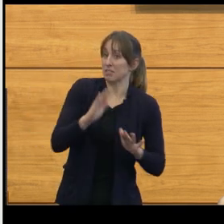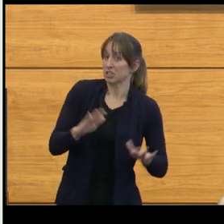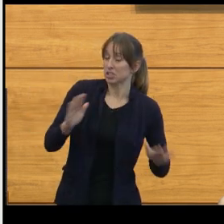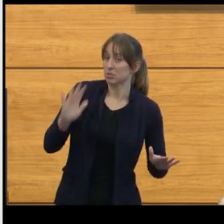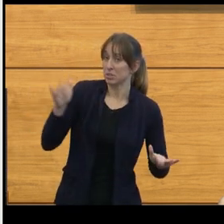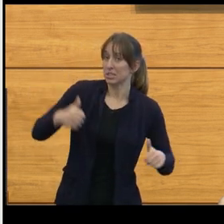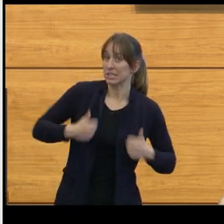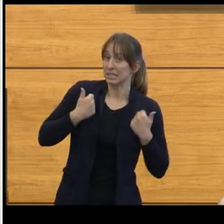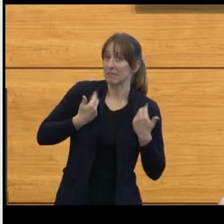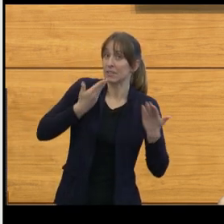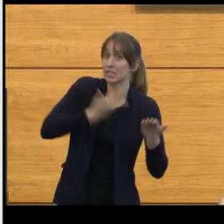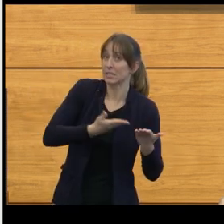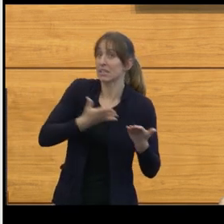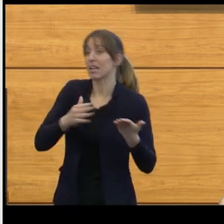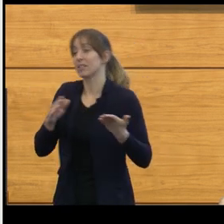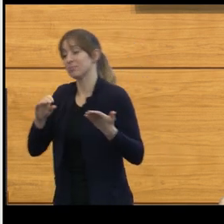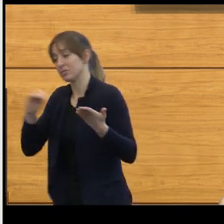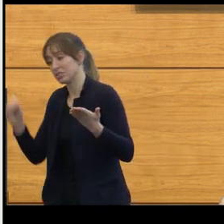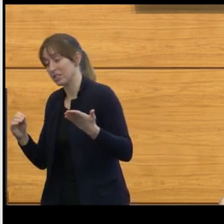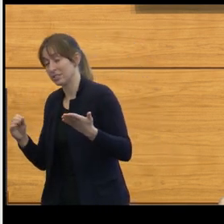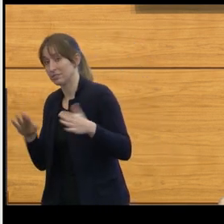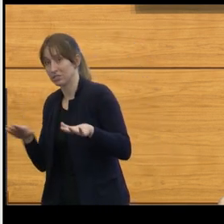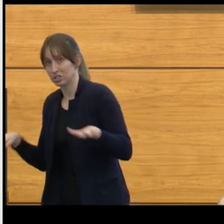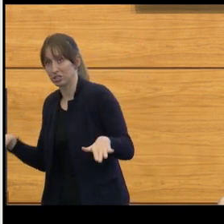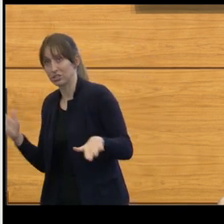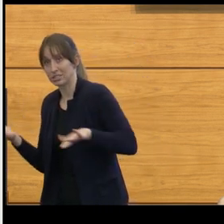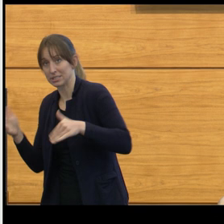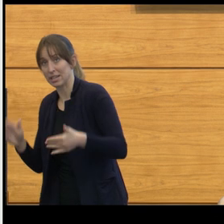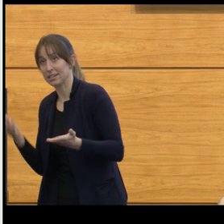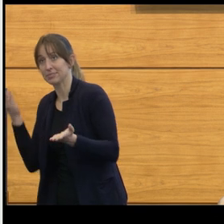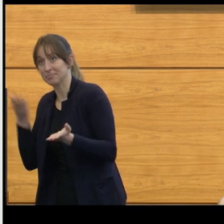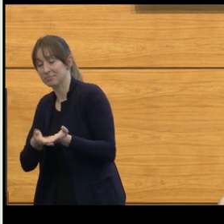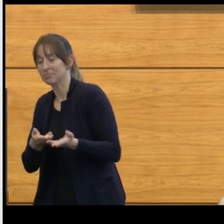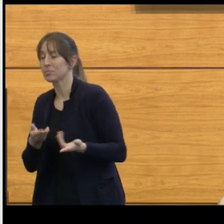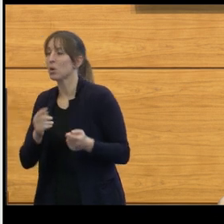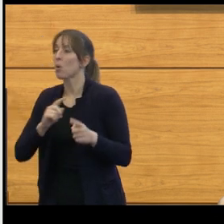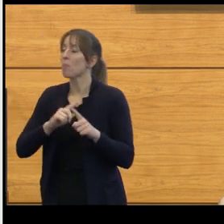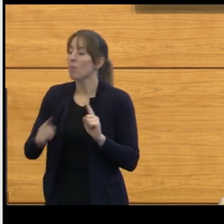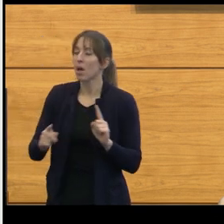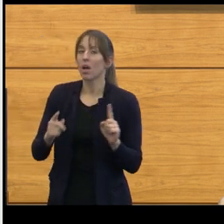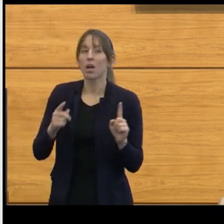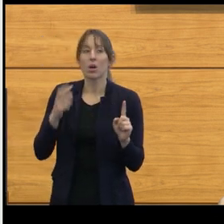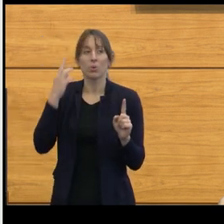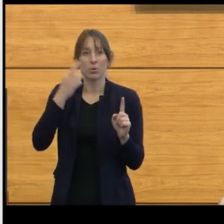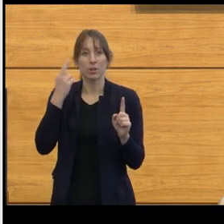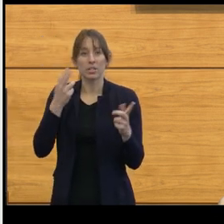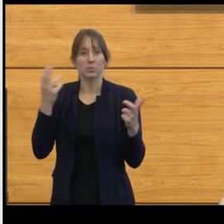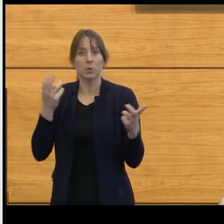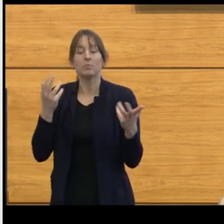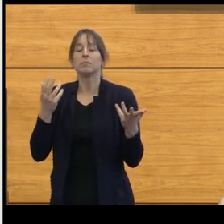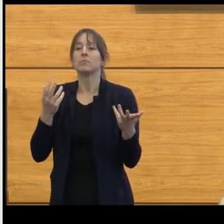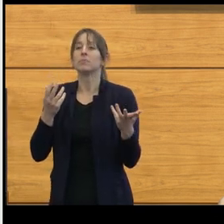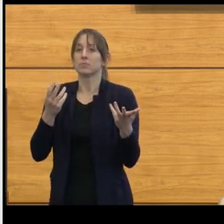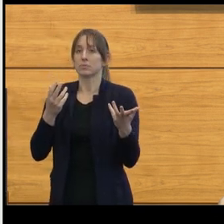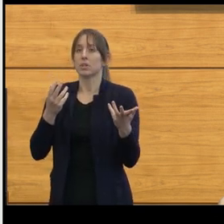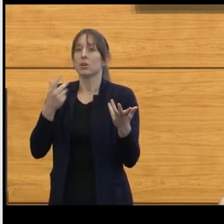What we began to realize is that the best possible surgery was to try to take out as much of the tumor as we could,